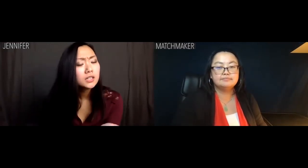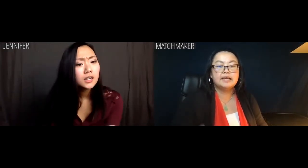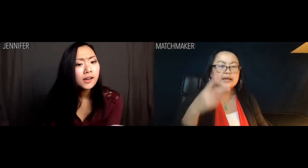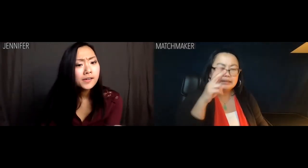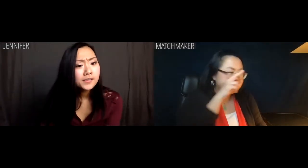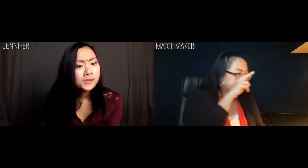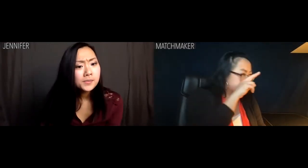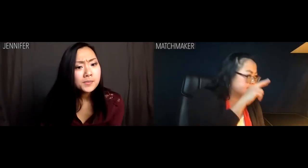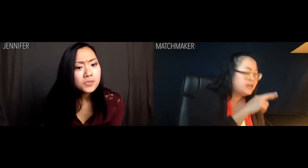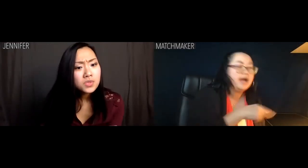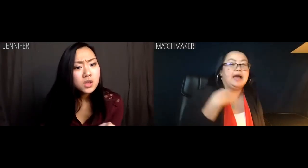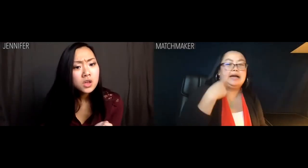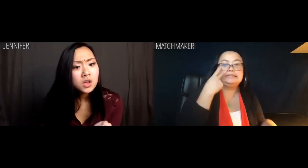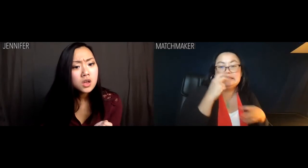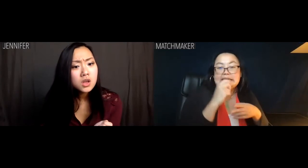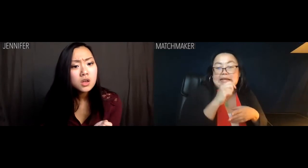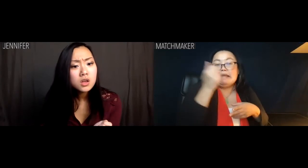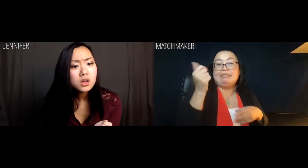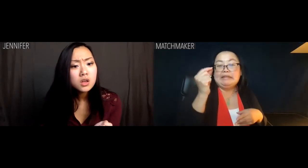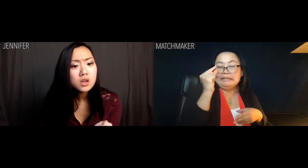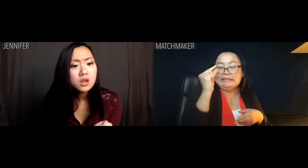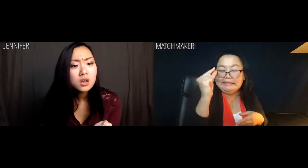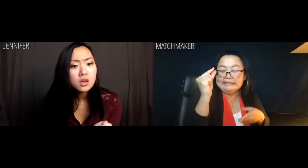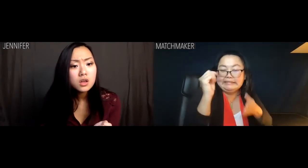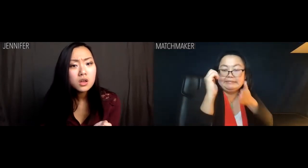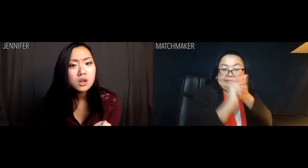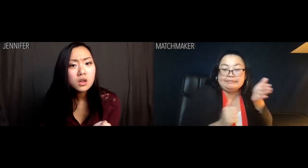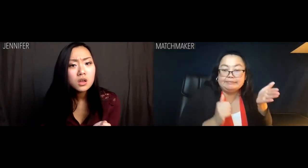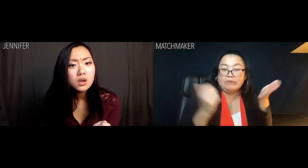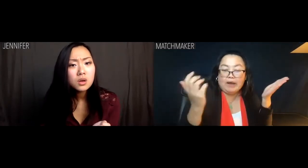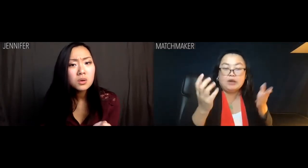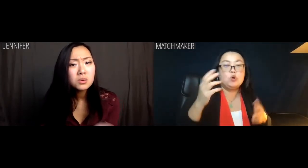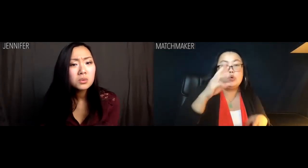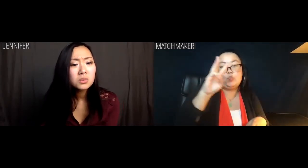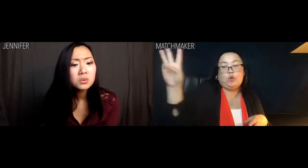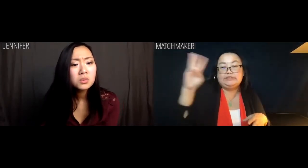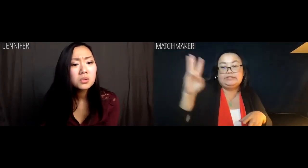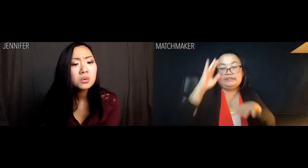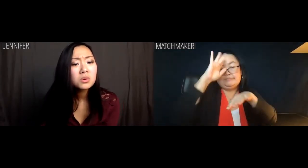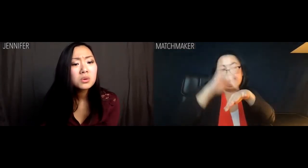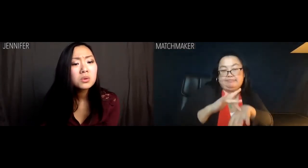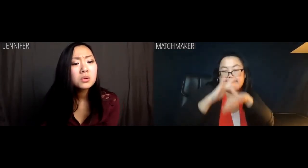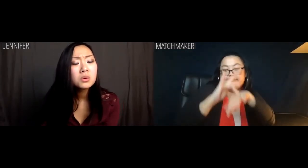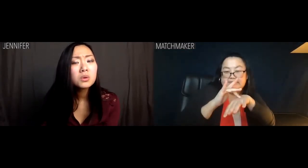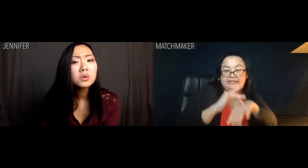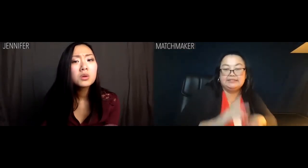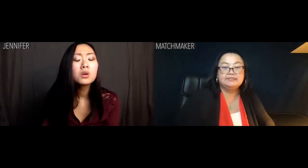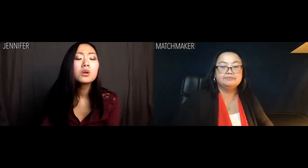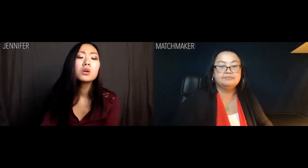Matchmaker: And another slight deduction for your Western-style neurosis.